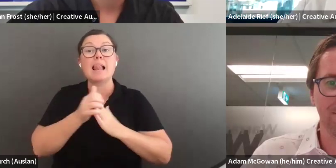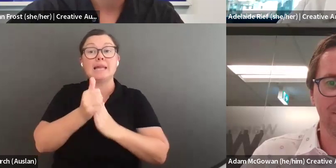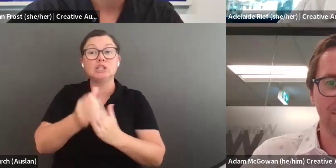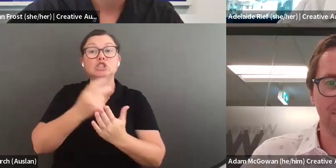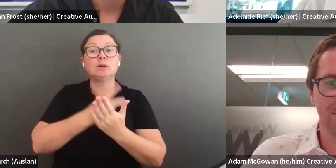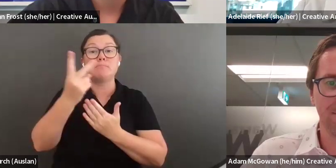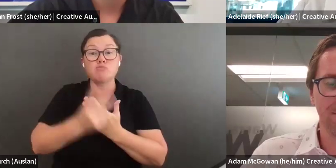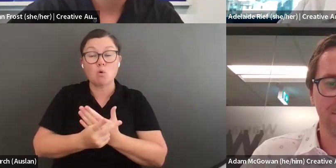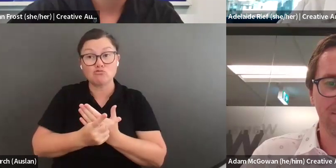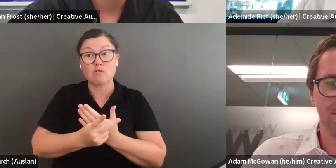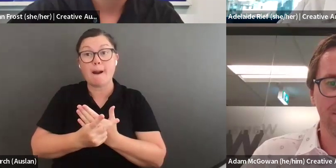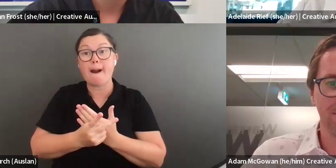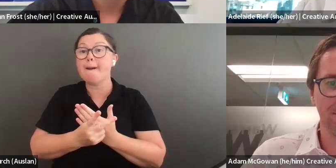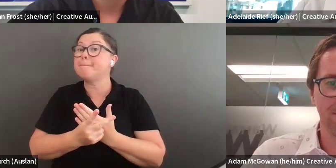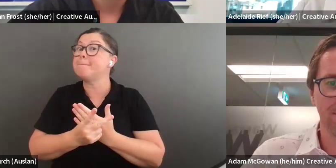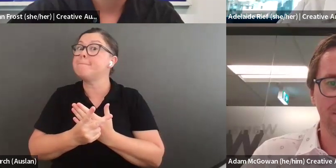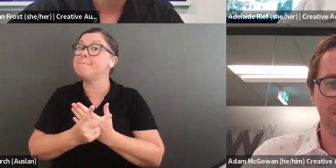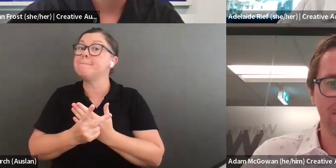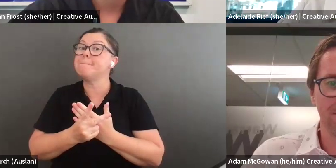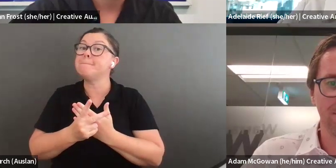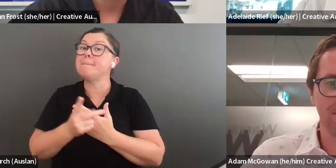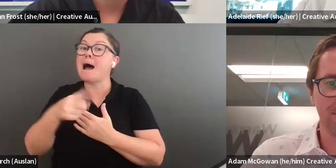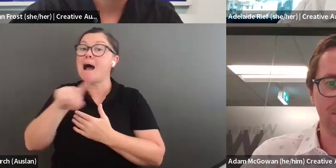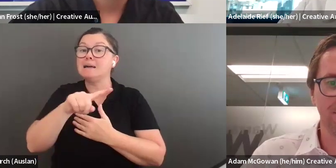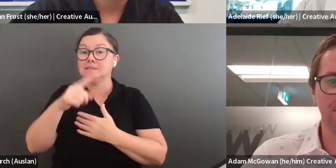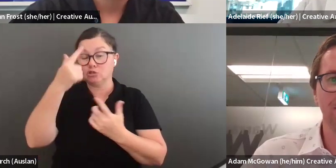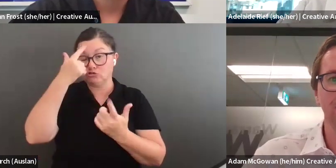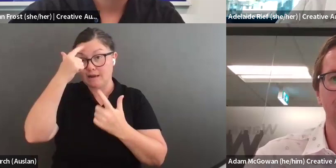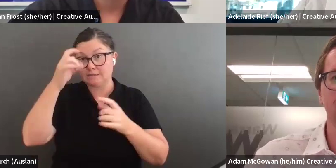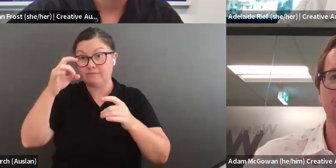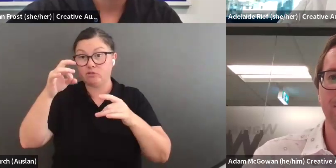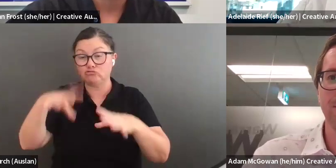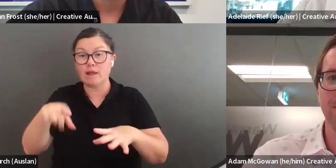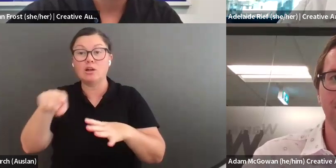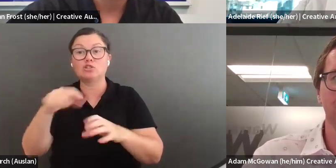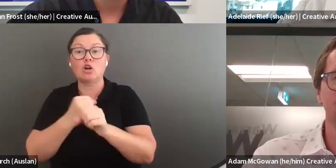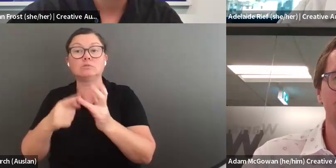at the leadership program .gov.au. We will put